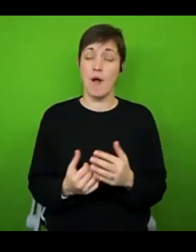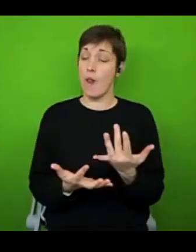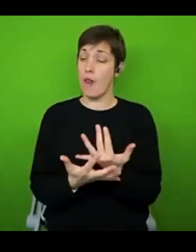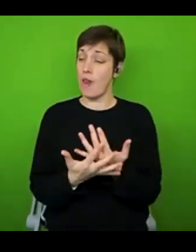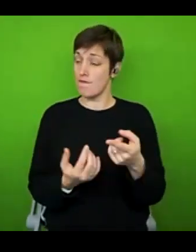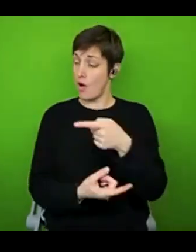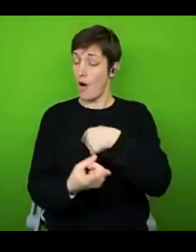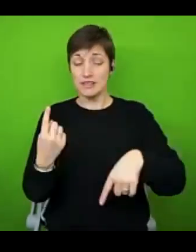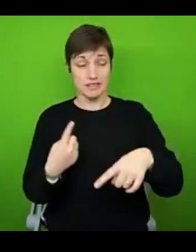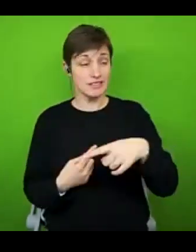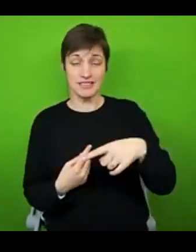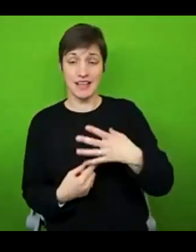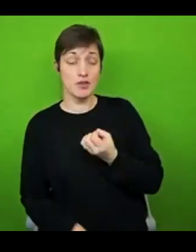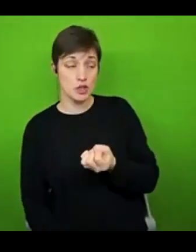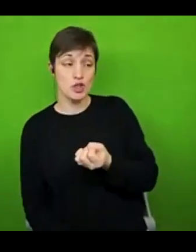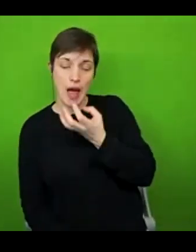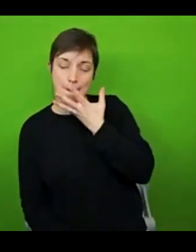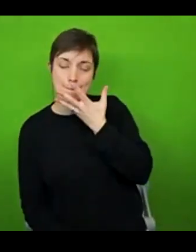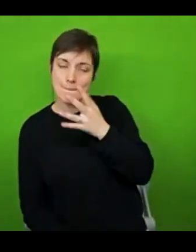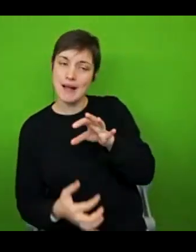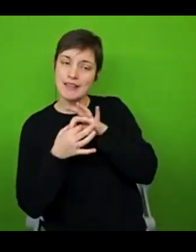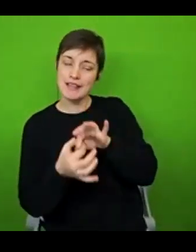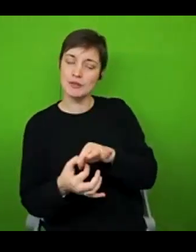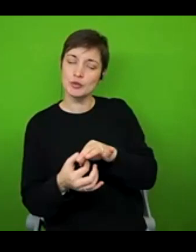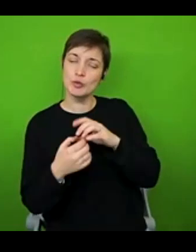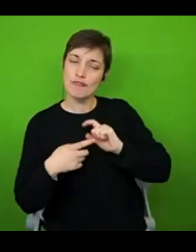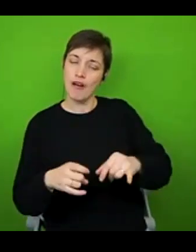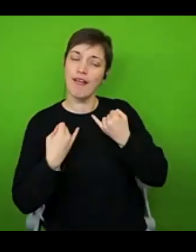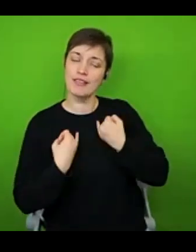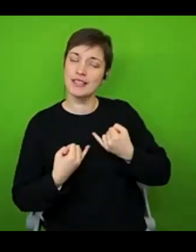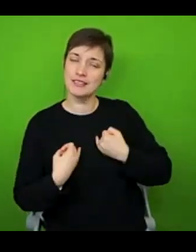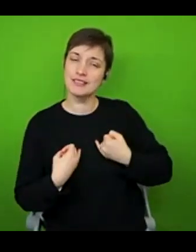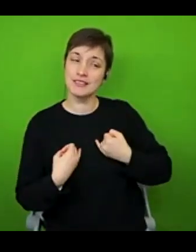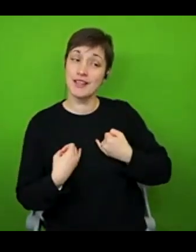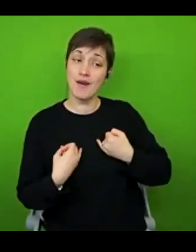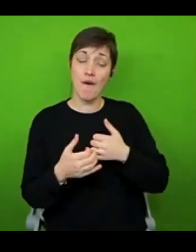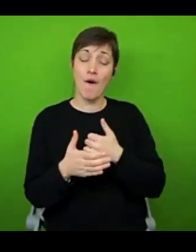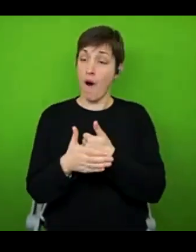shame about our chronic illnesses. And often that's of course, a byproduct of this really inaccessible world we